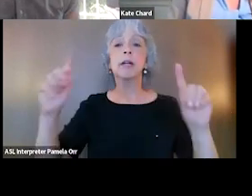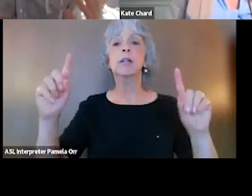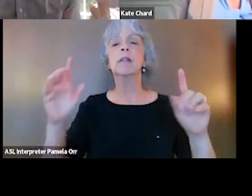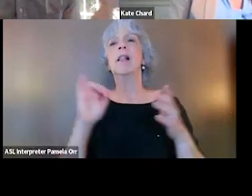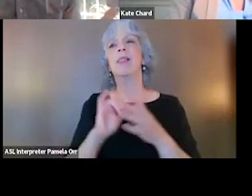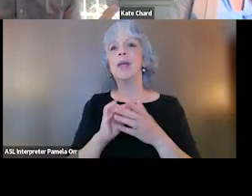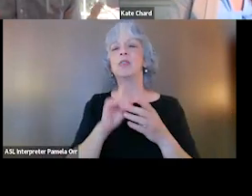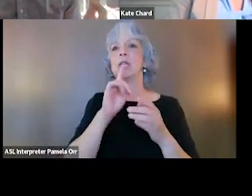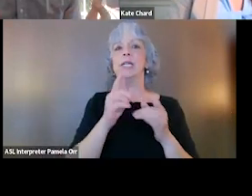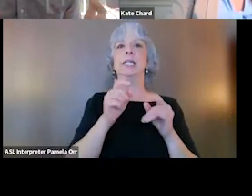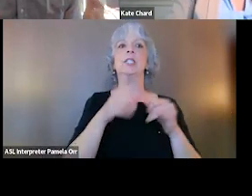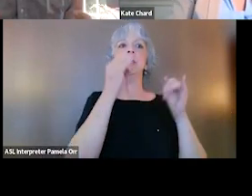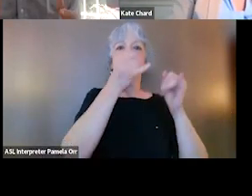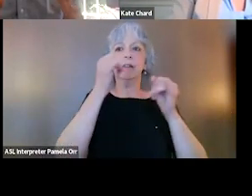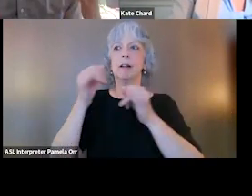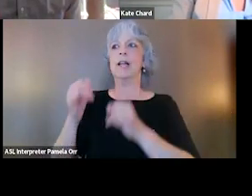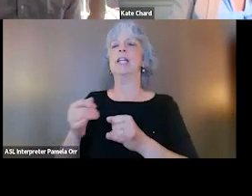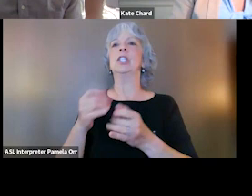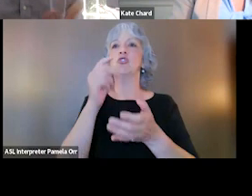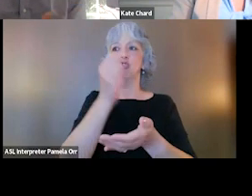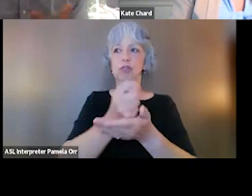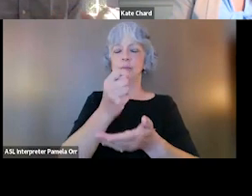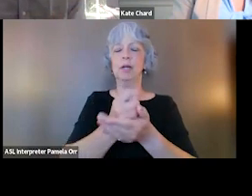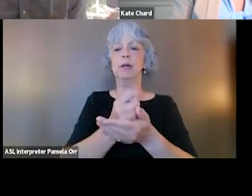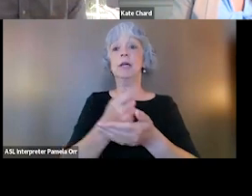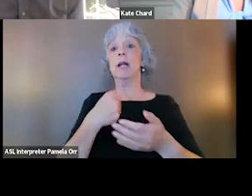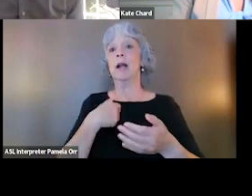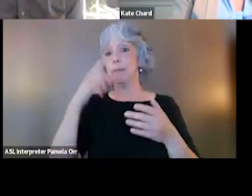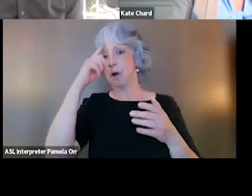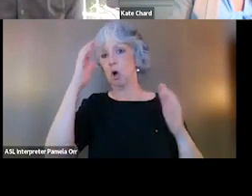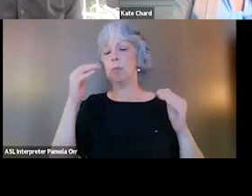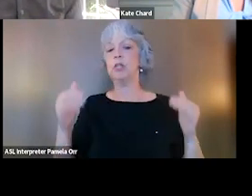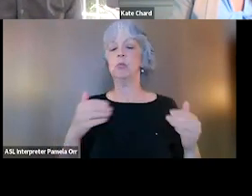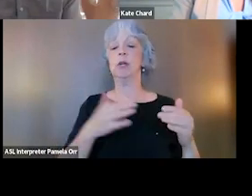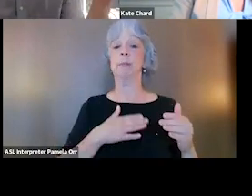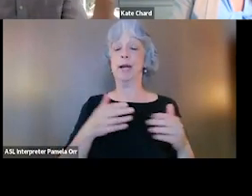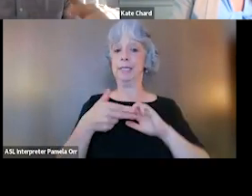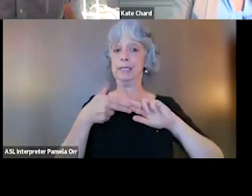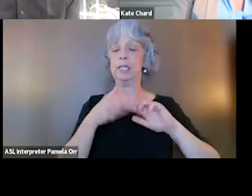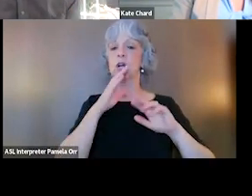individualized nature of treatment. And what I'm gonna hope to do with the rest of the slides here is talk about everything that Dr. Chard